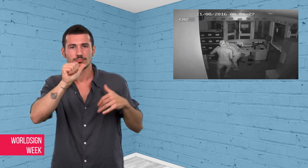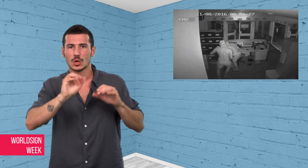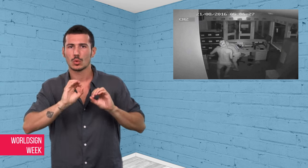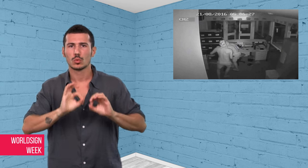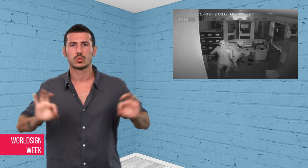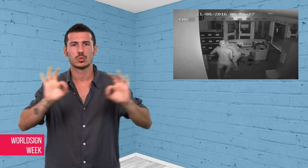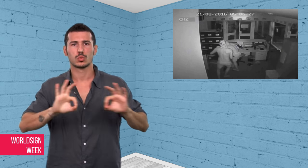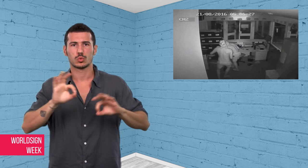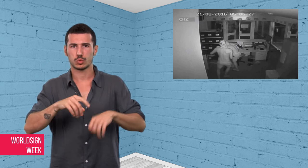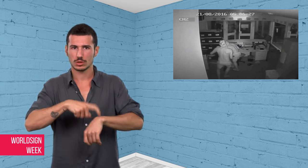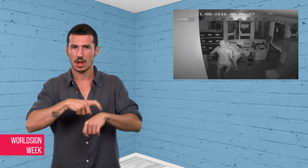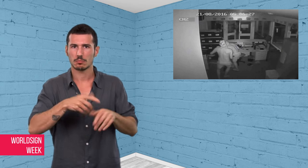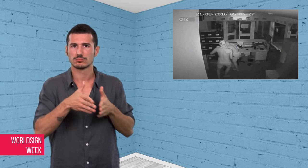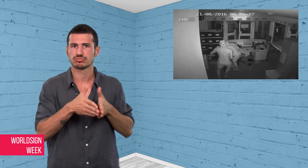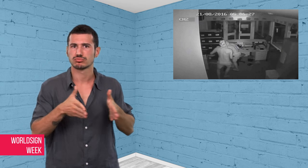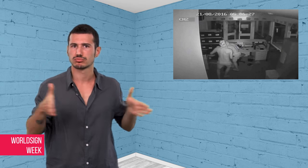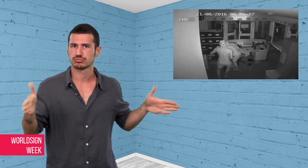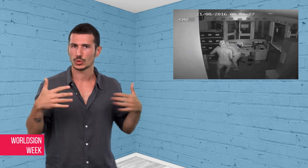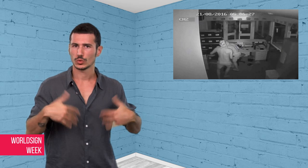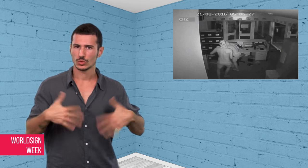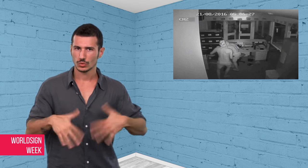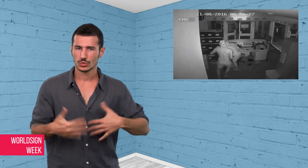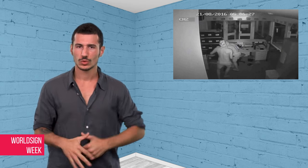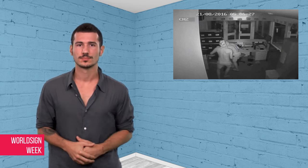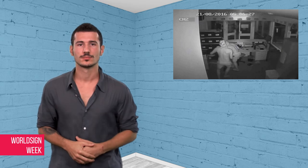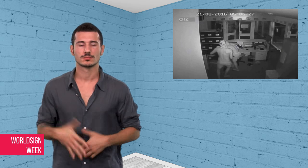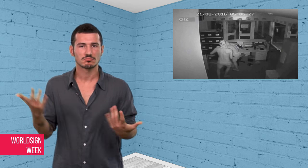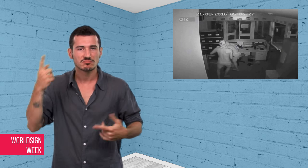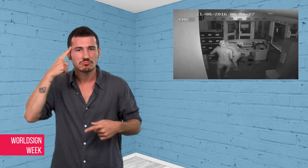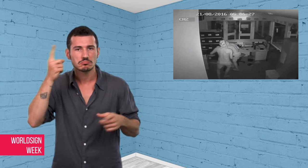seen water in a long time.